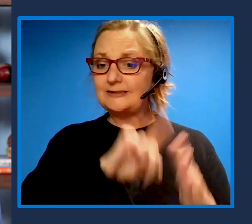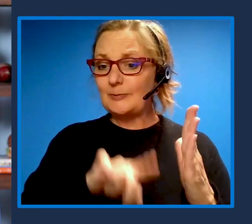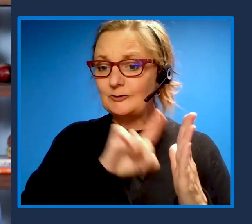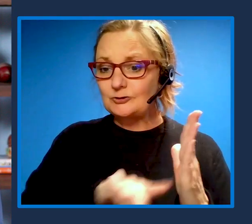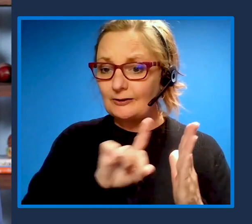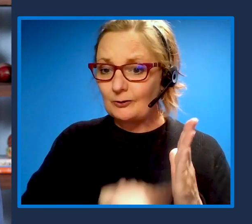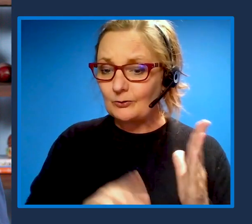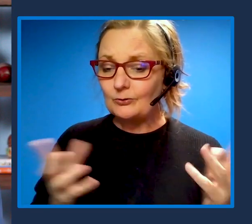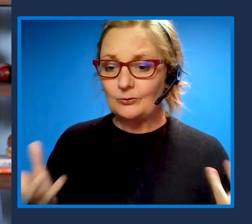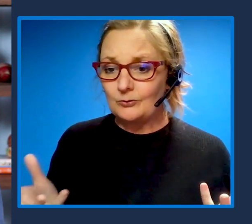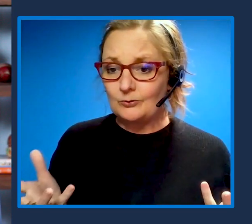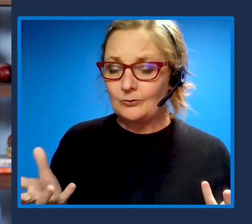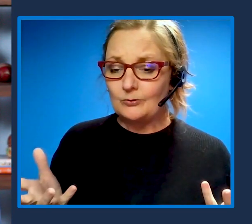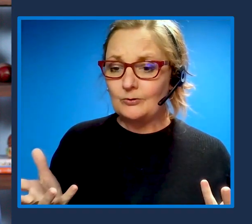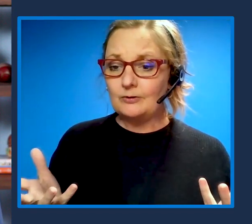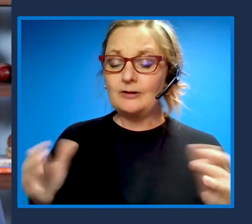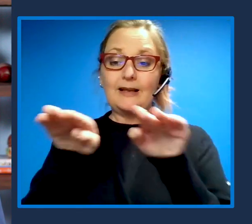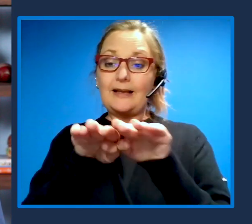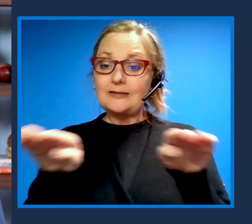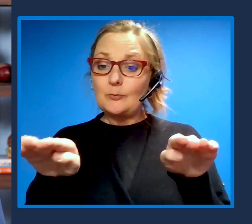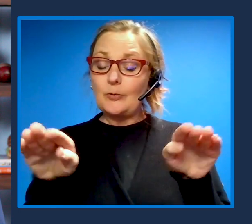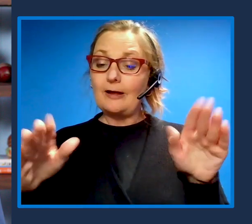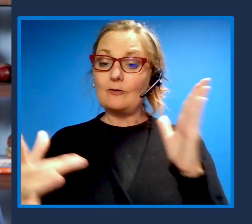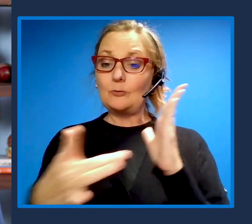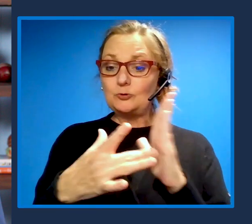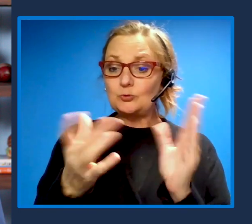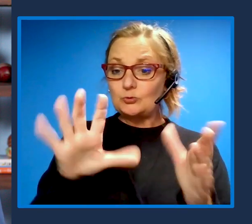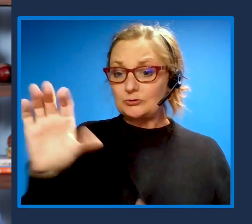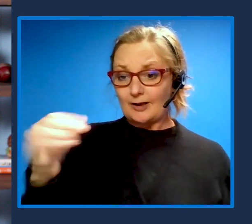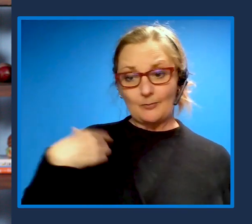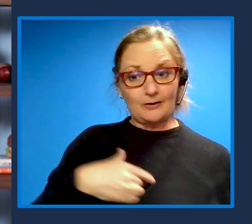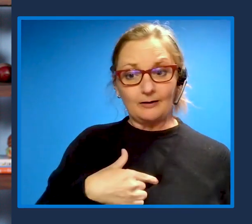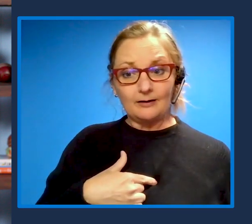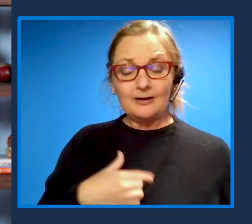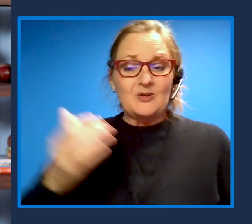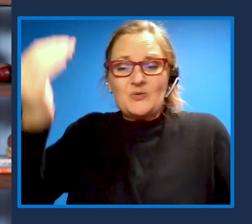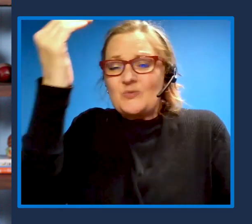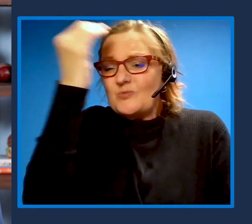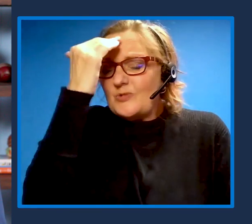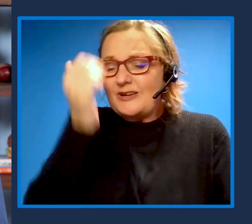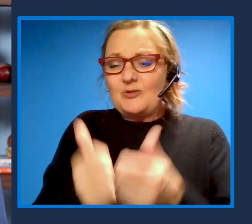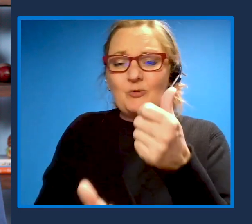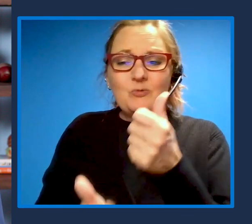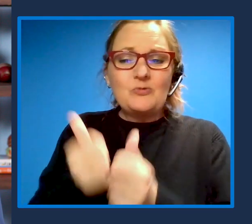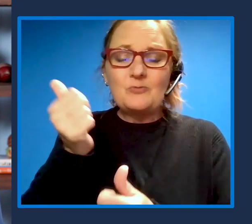As a platform and tools company, Jenny, we know that our most perhaps important contribution